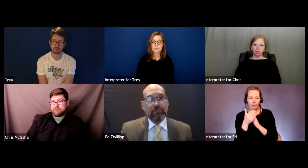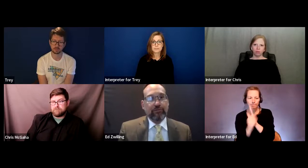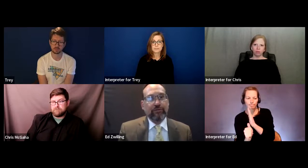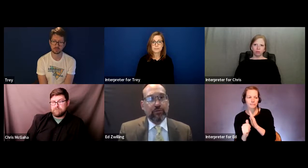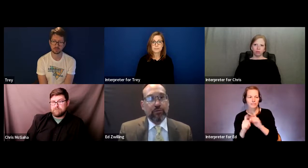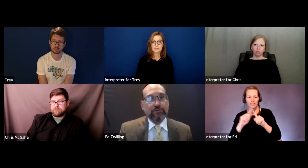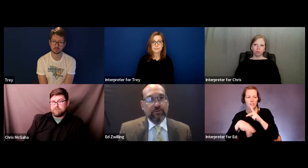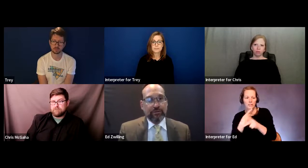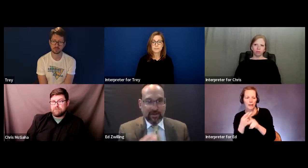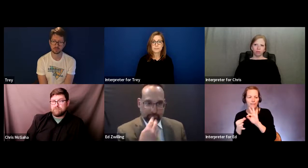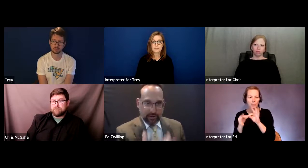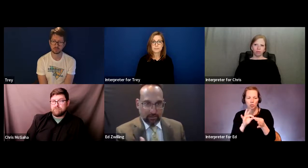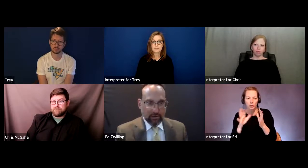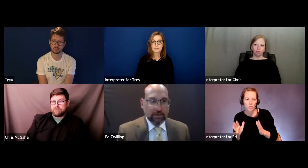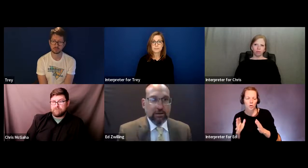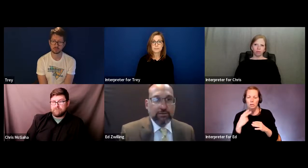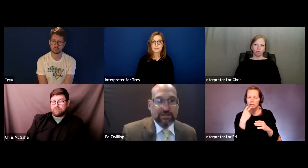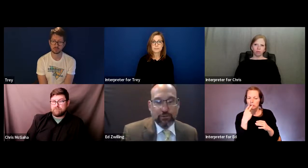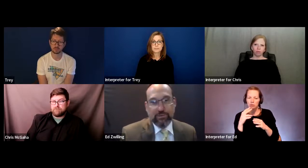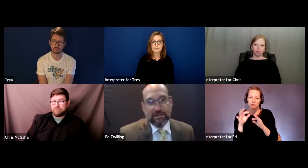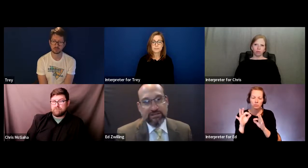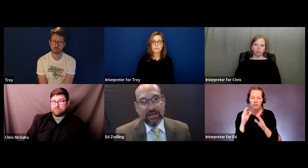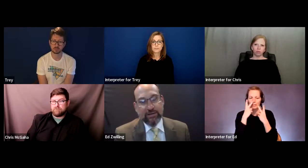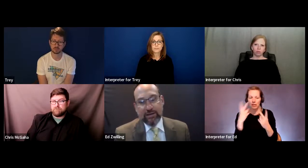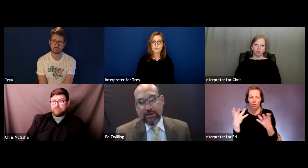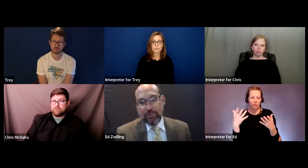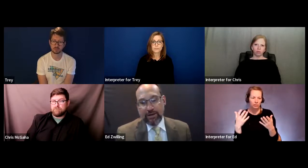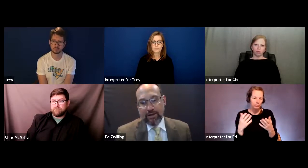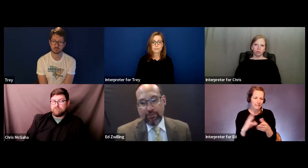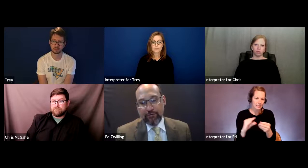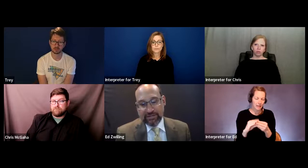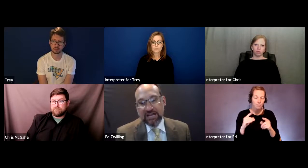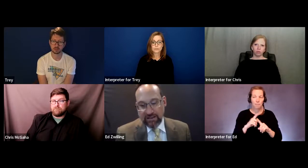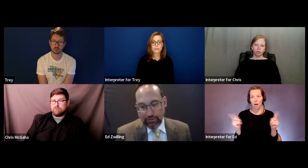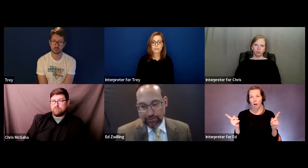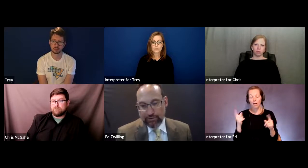type of interpreter so they can better see what's being said, but for sign language,